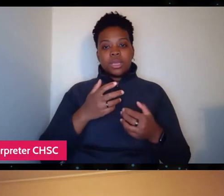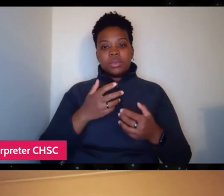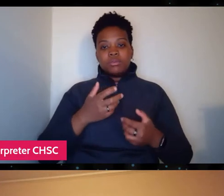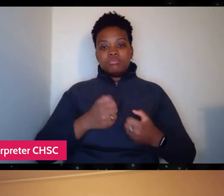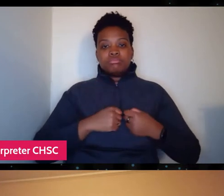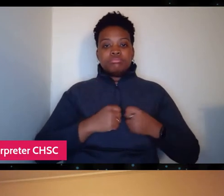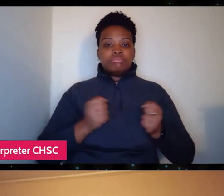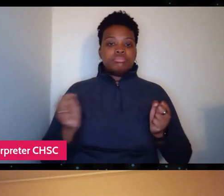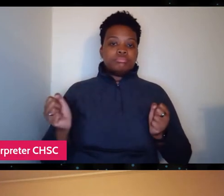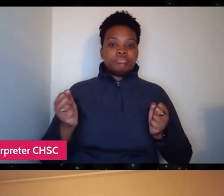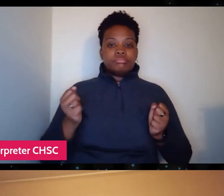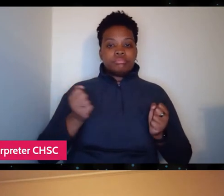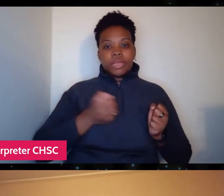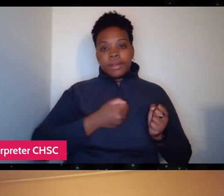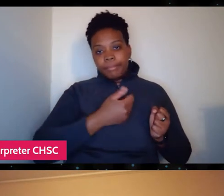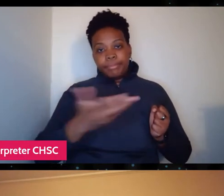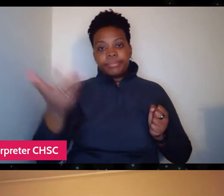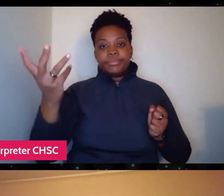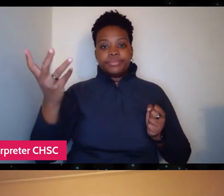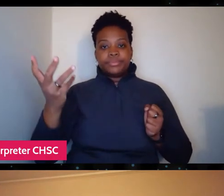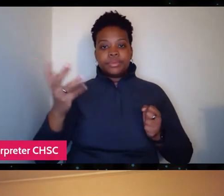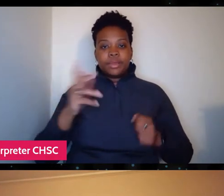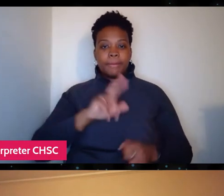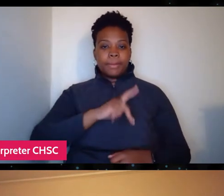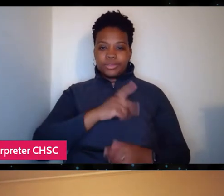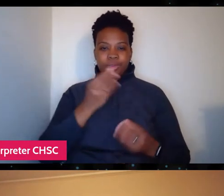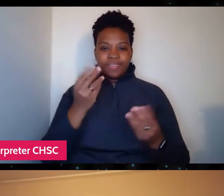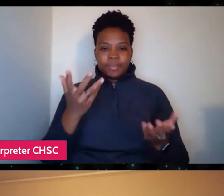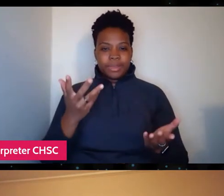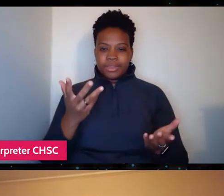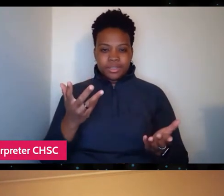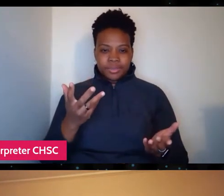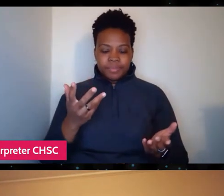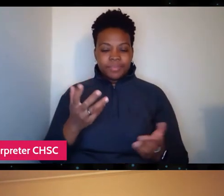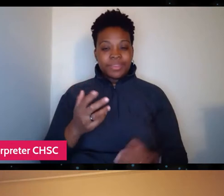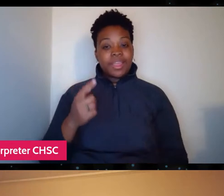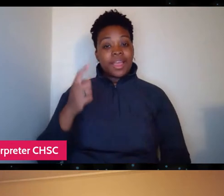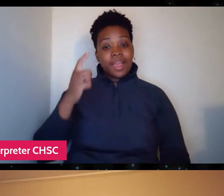I mean, I think the appeal of Stan is that he is an antidote